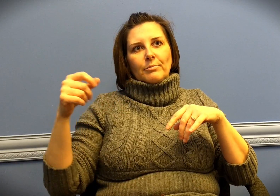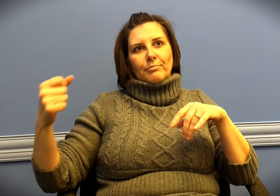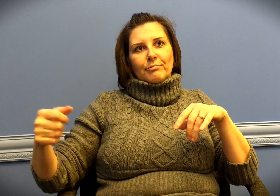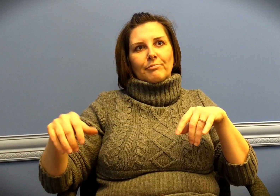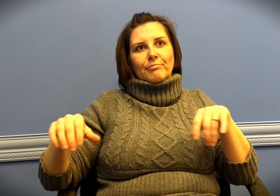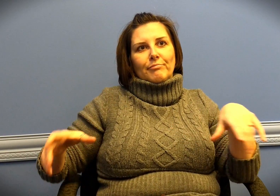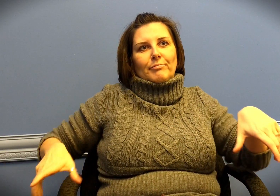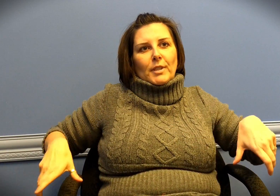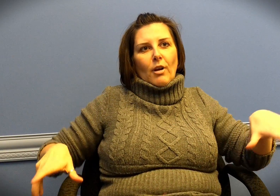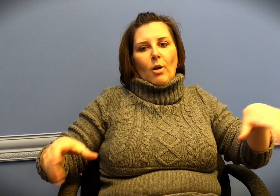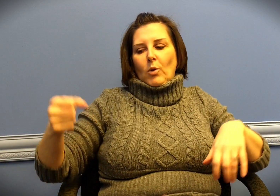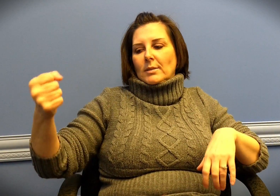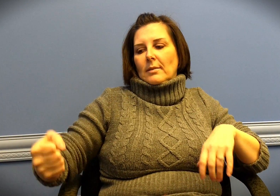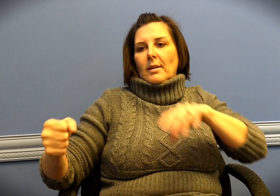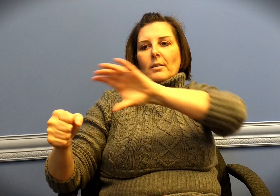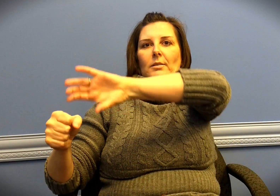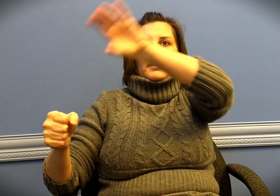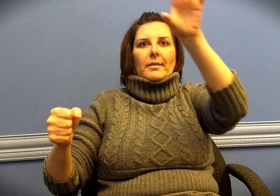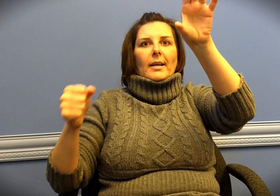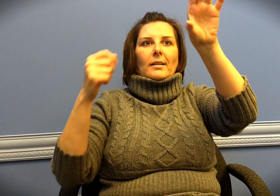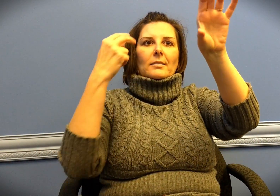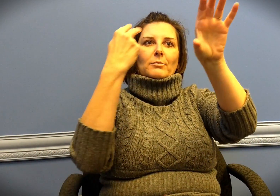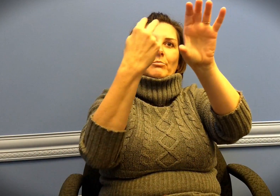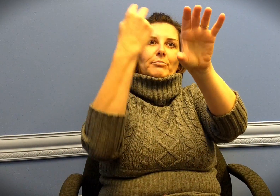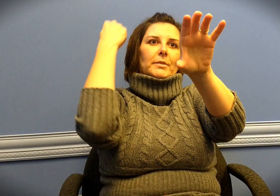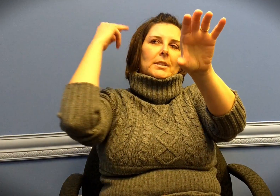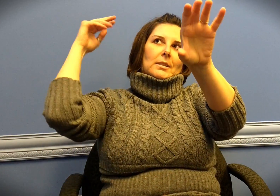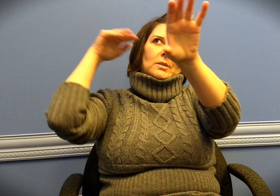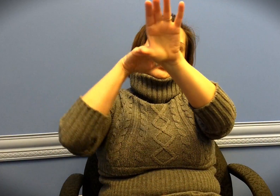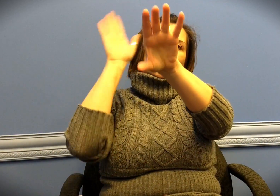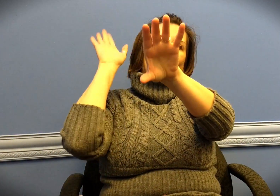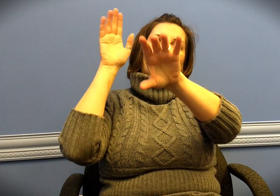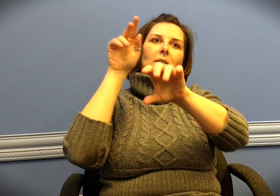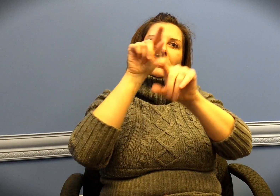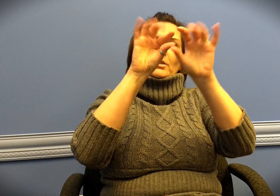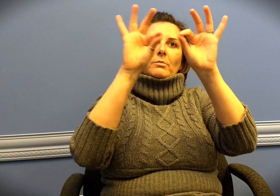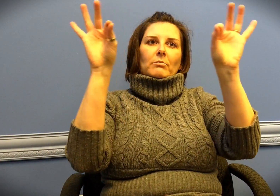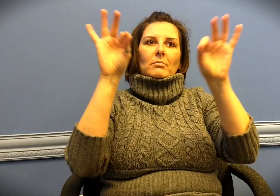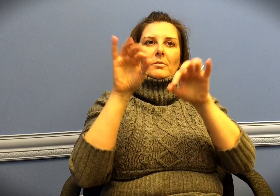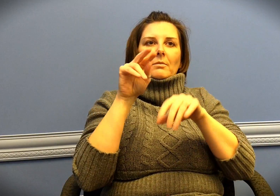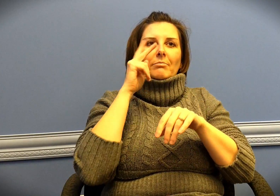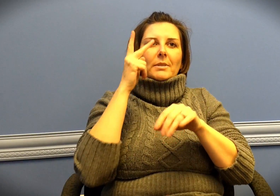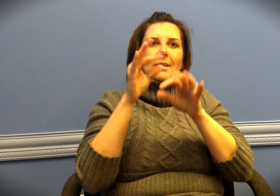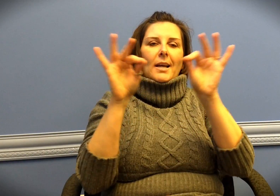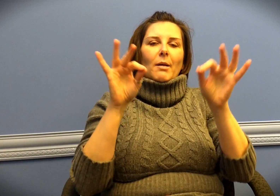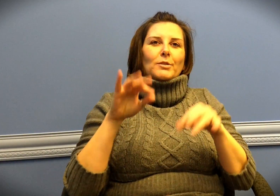the arm of the chair and hang it over in front of the patron's face so they can read the captions.